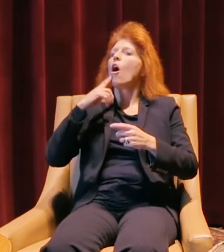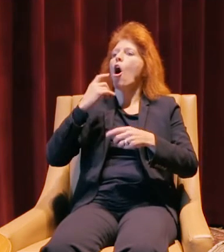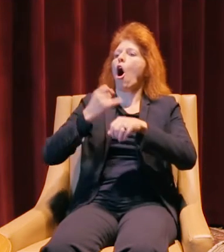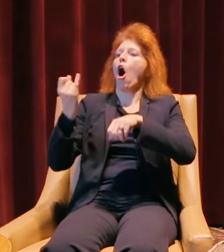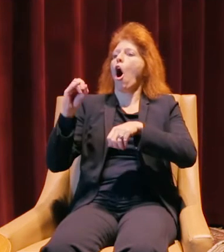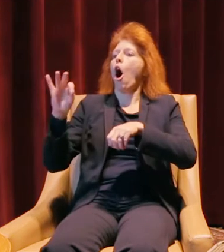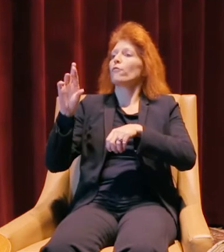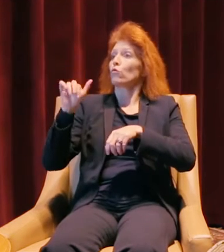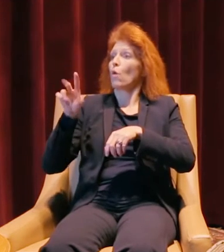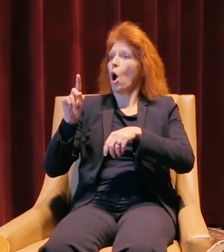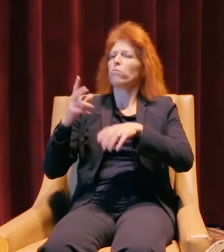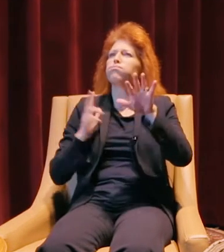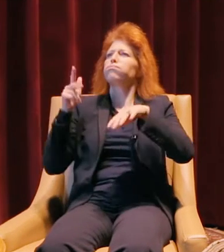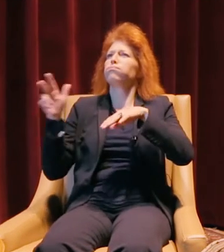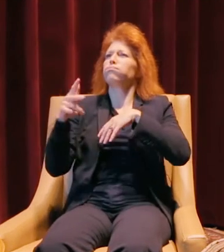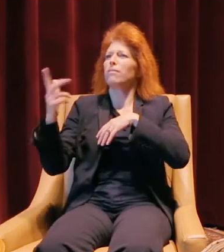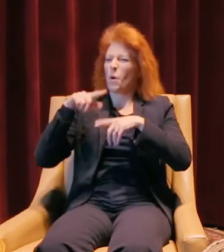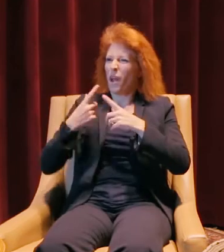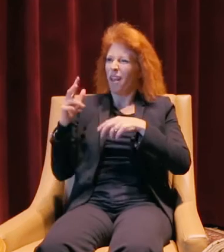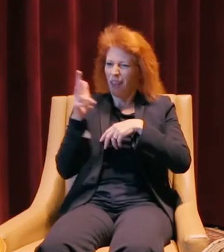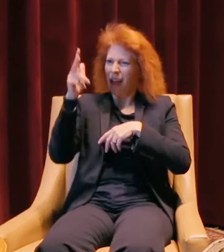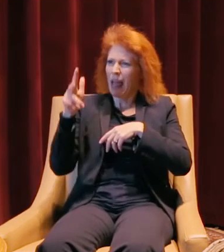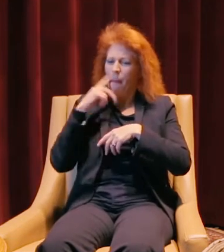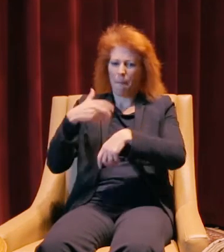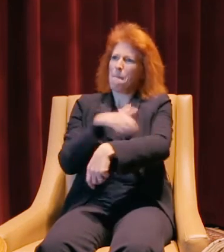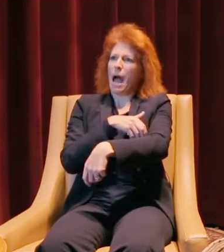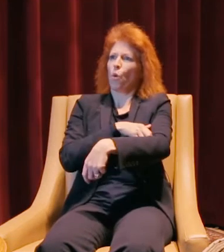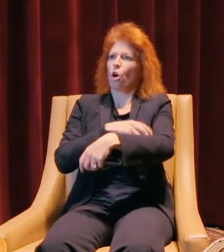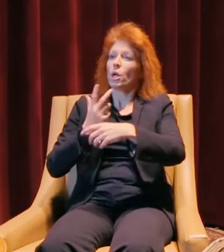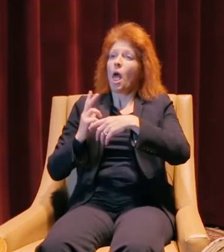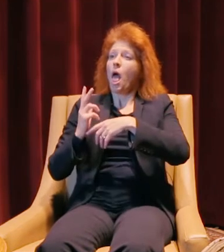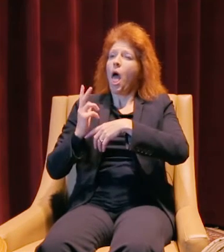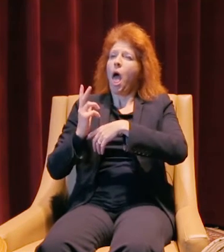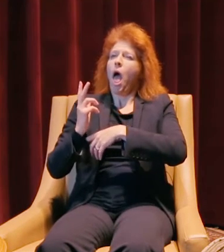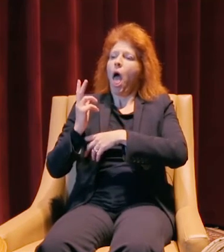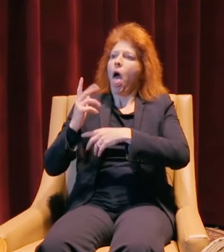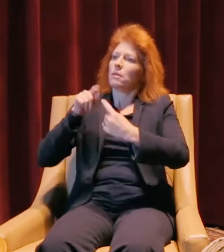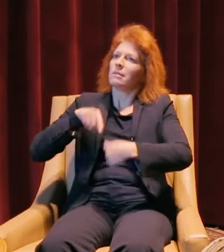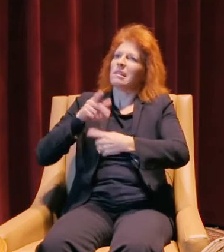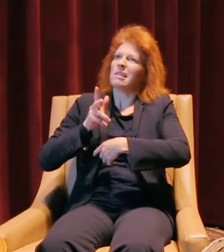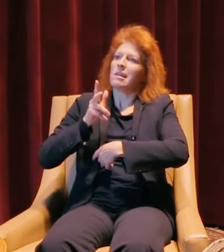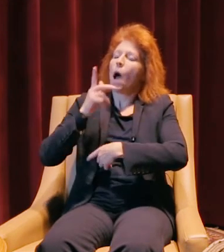When I bought it, I noticed that I just didn't have the power I needed to make it up the highway. I wanted to solve that problem,